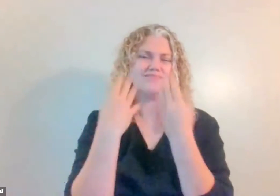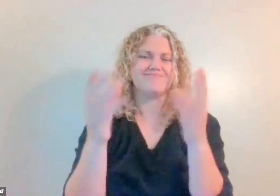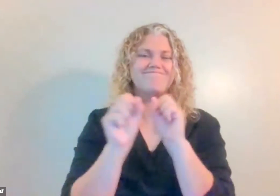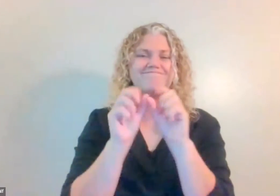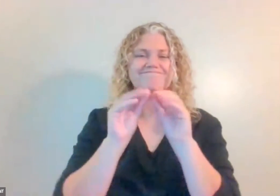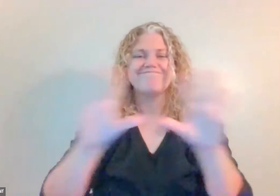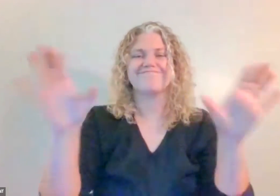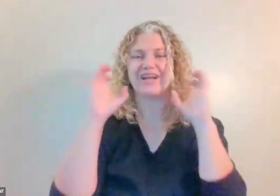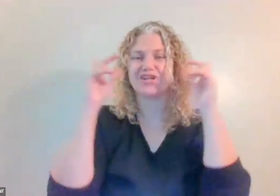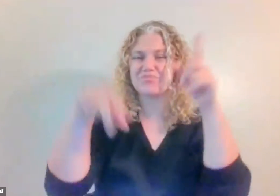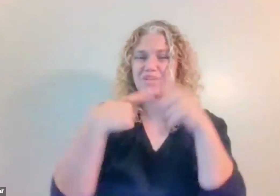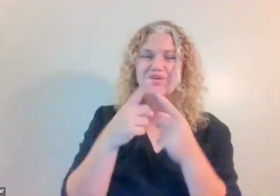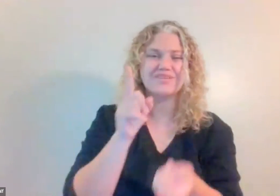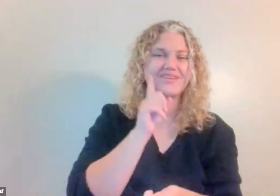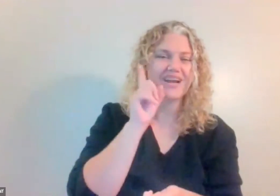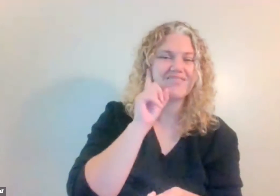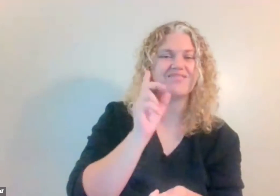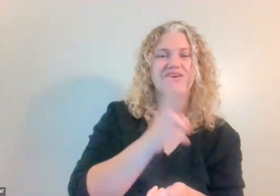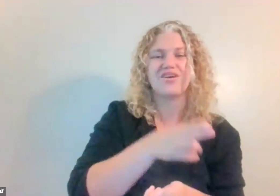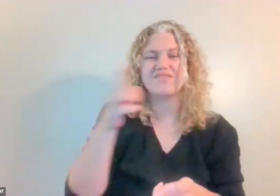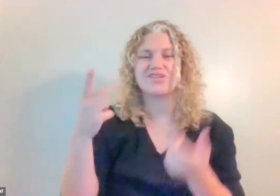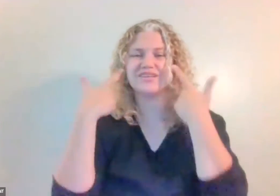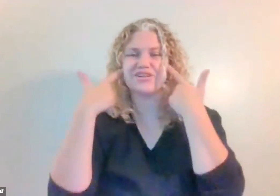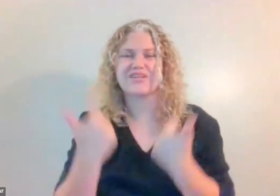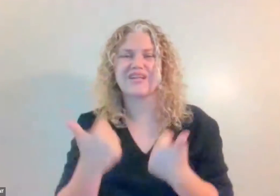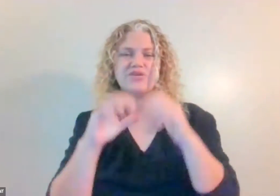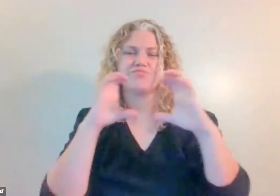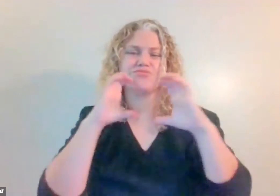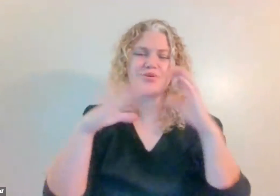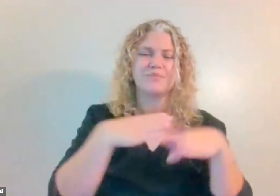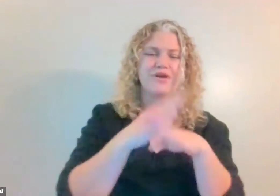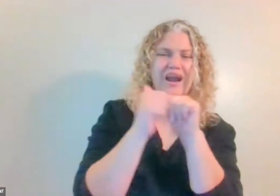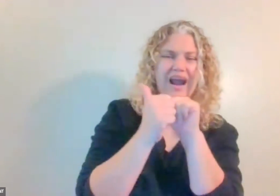Advocacy Specialists work within communities as well to spread